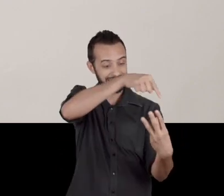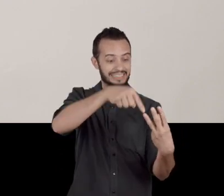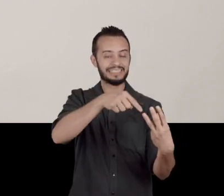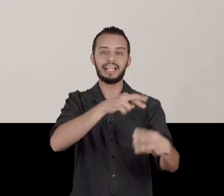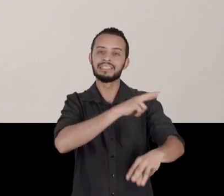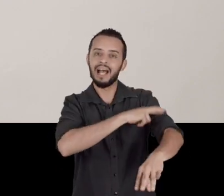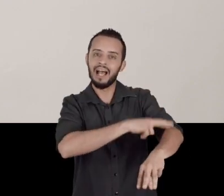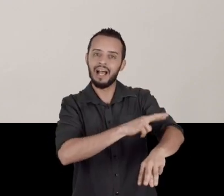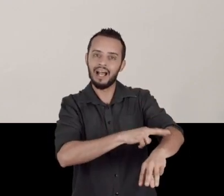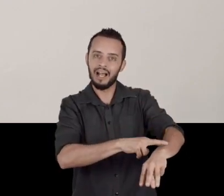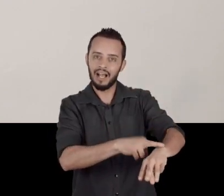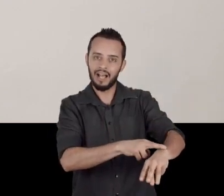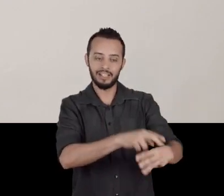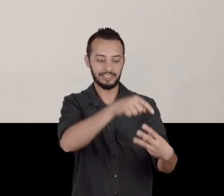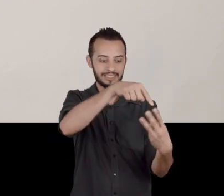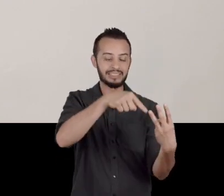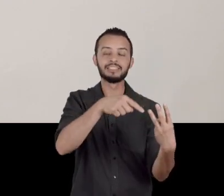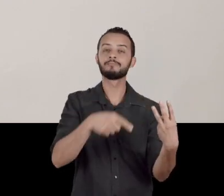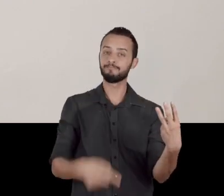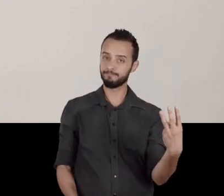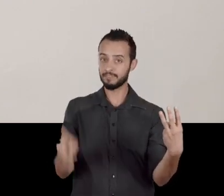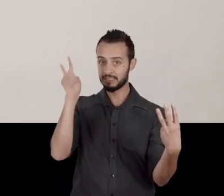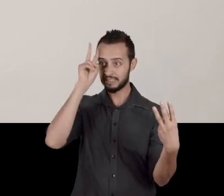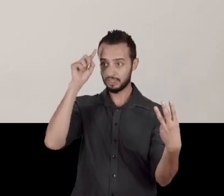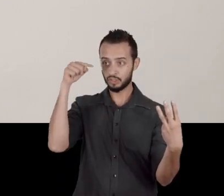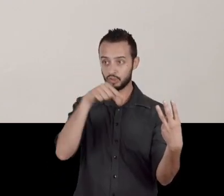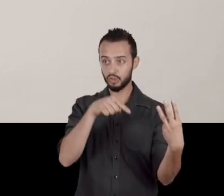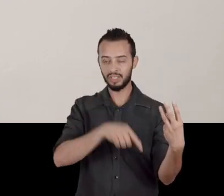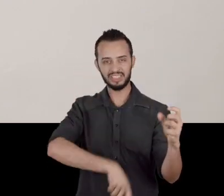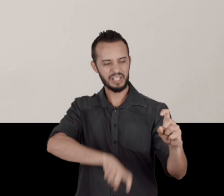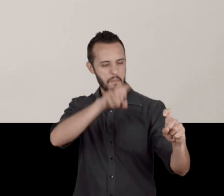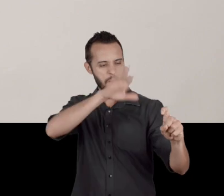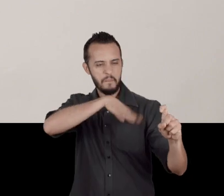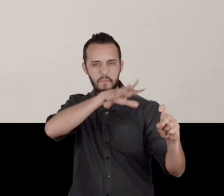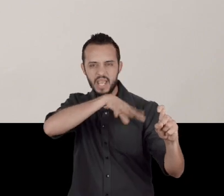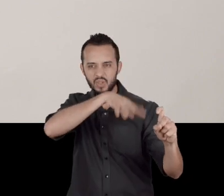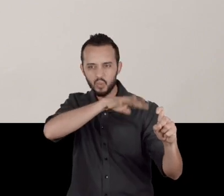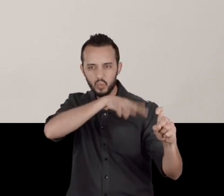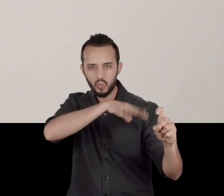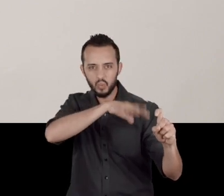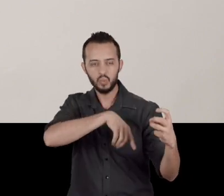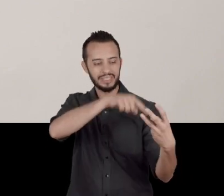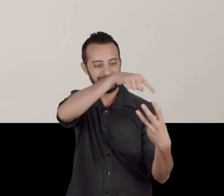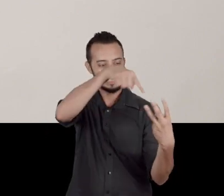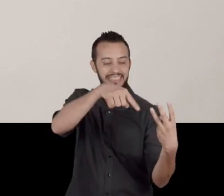is the myth of a history of three large human groups,